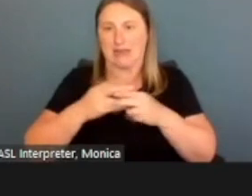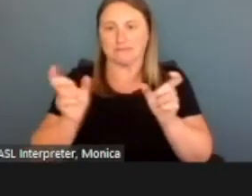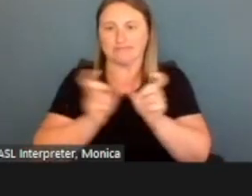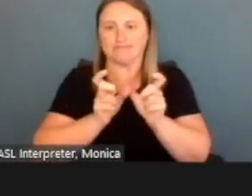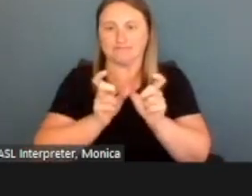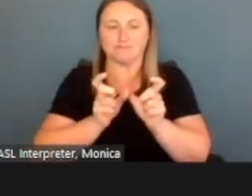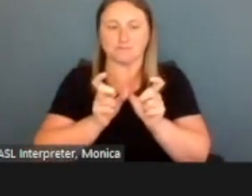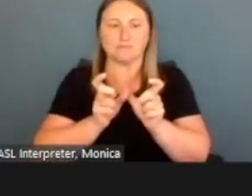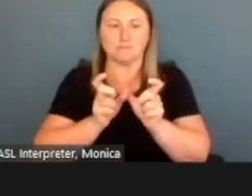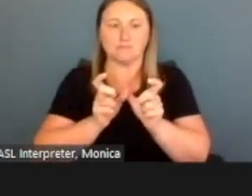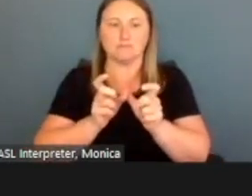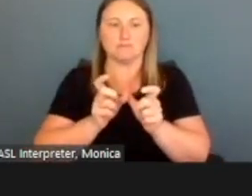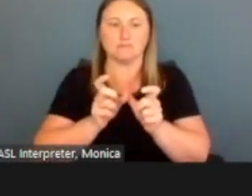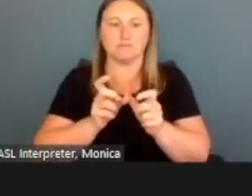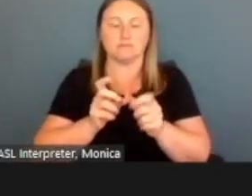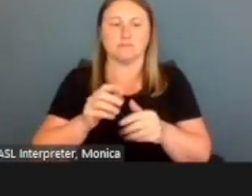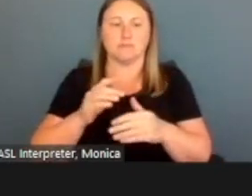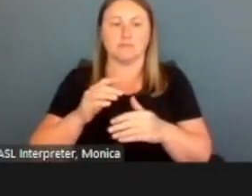He was just born earlier this year.